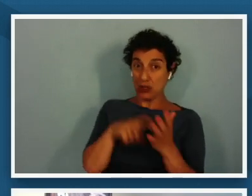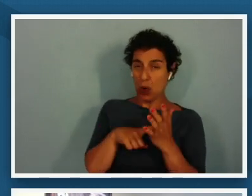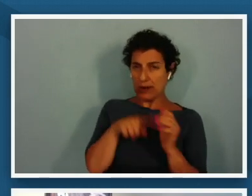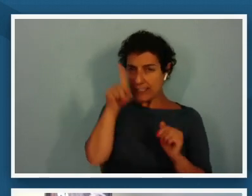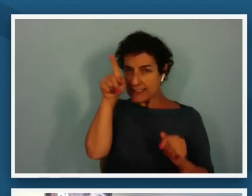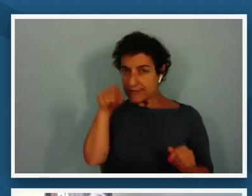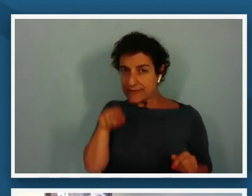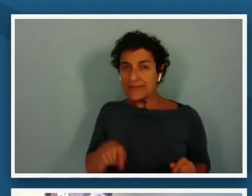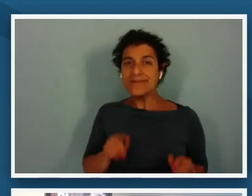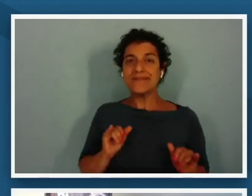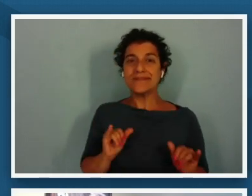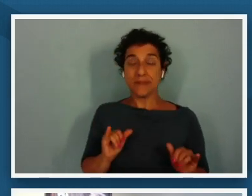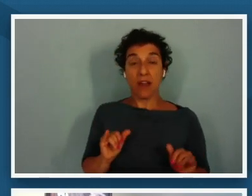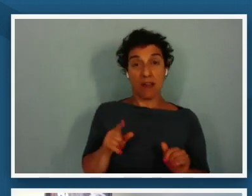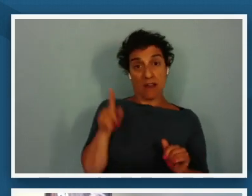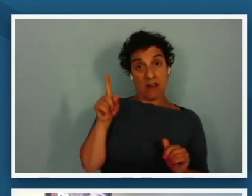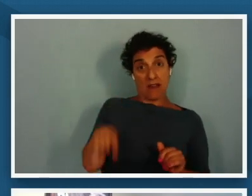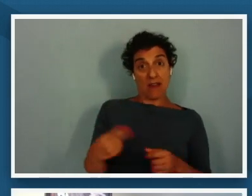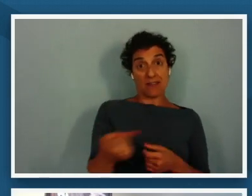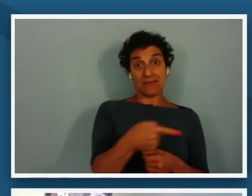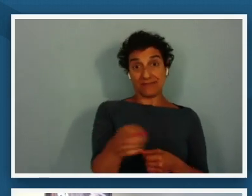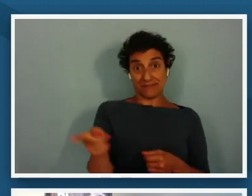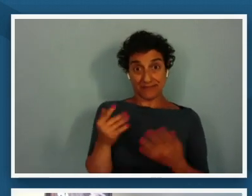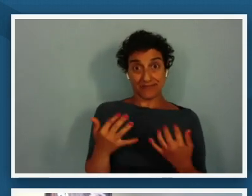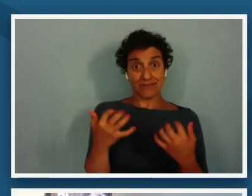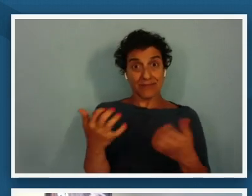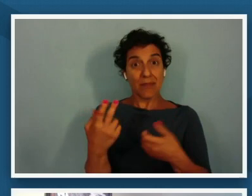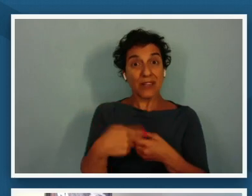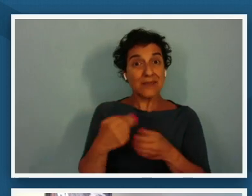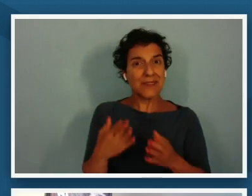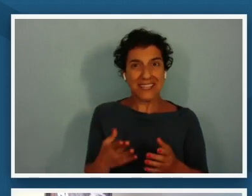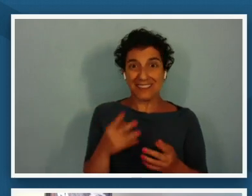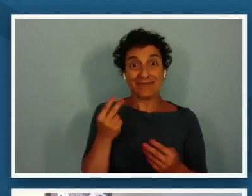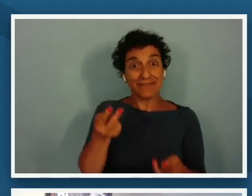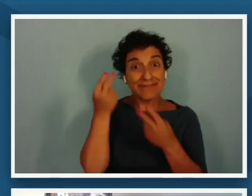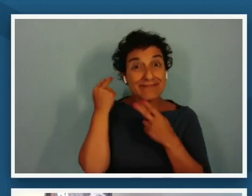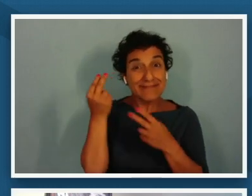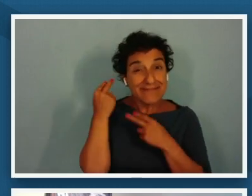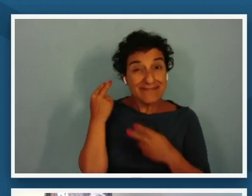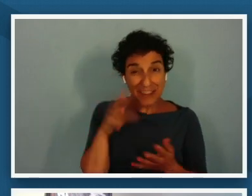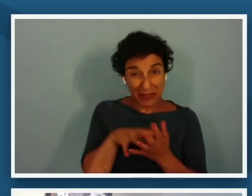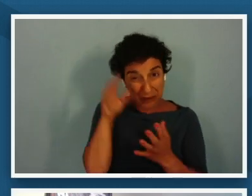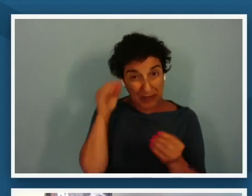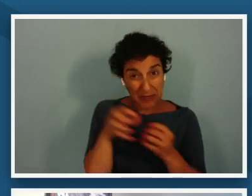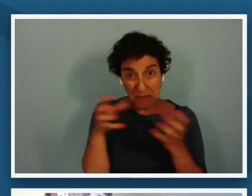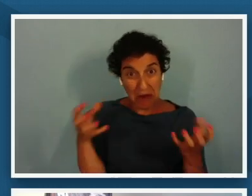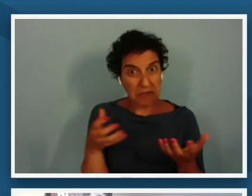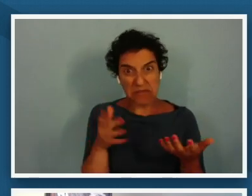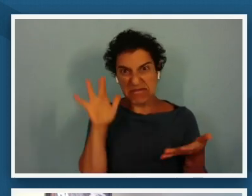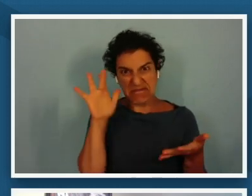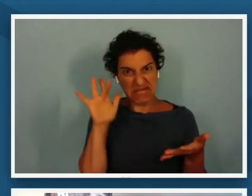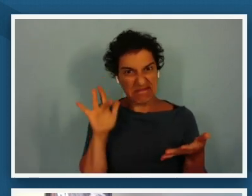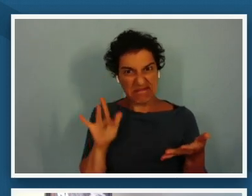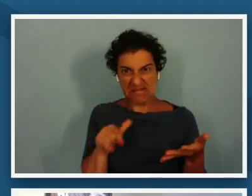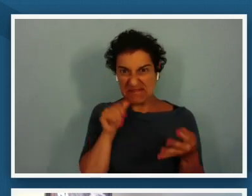that the participants really don't remember learning much